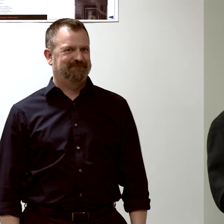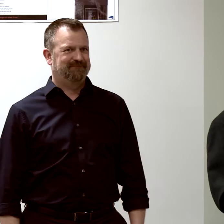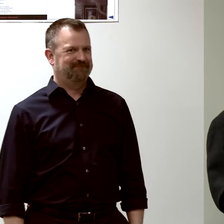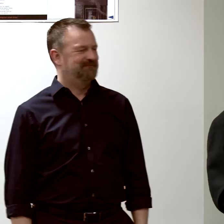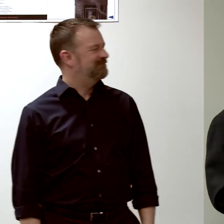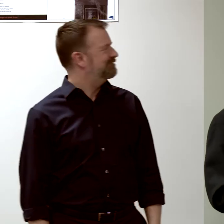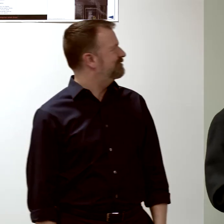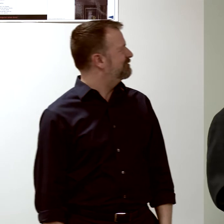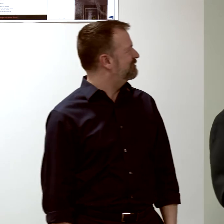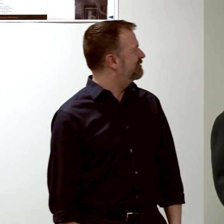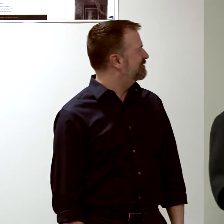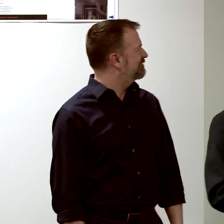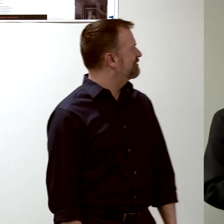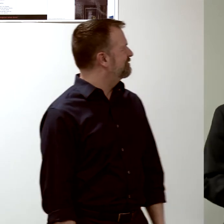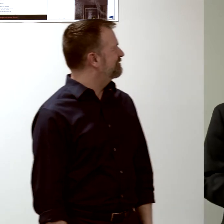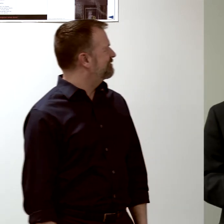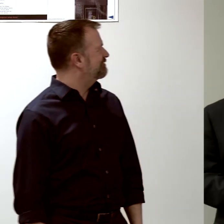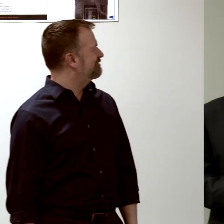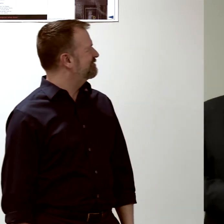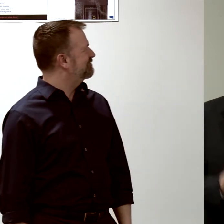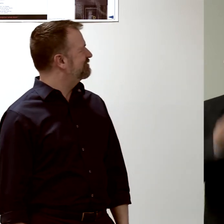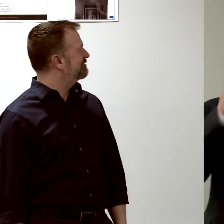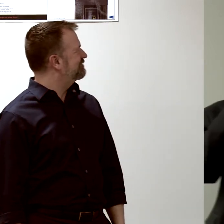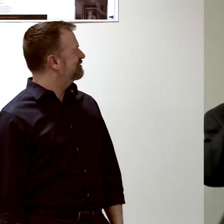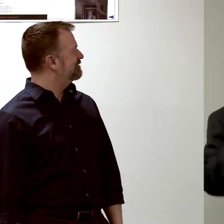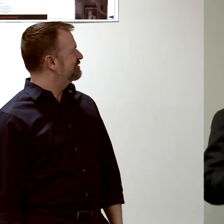This complicated slide